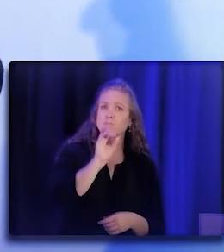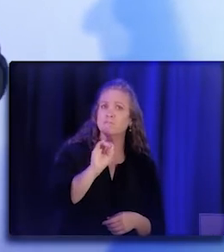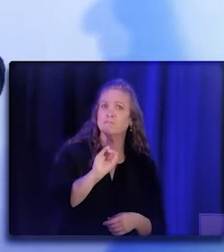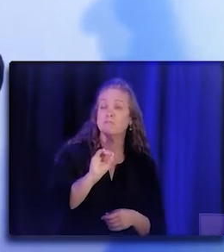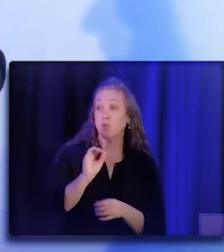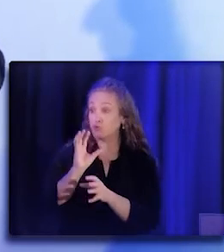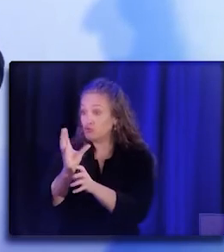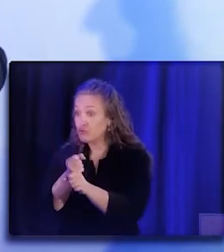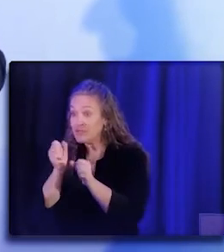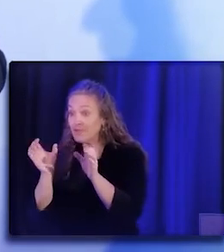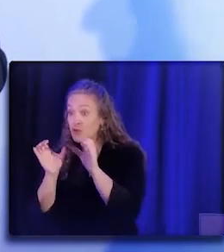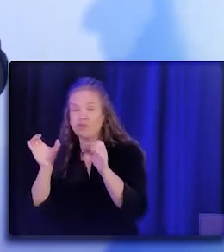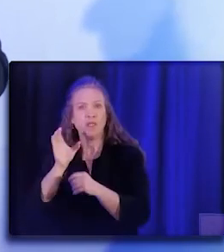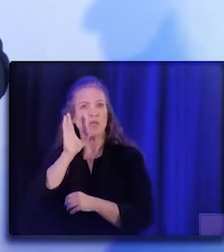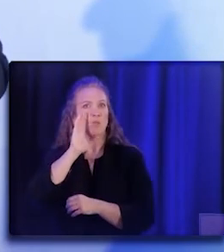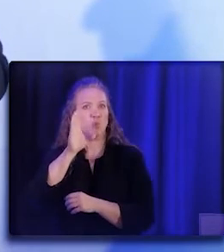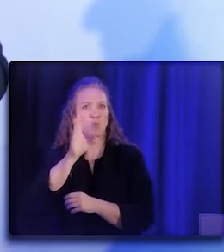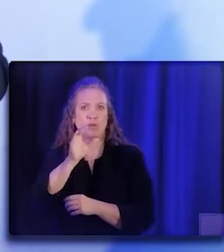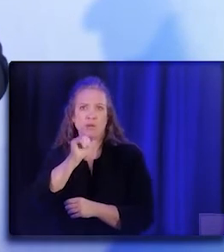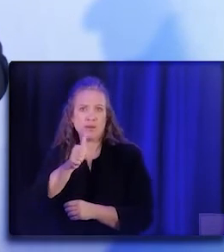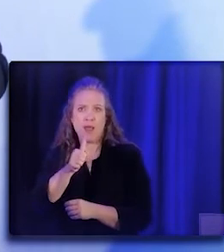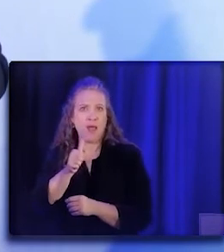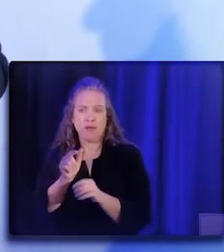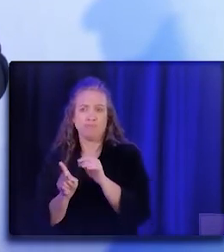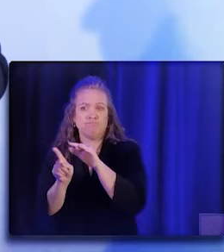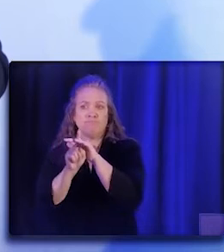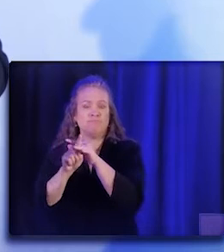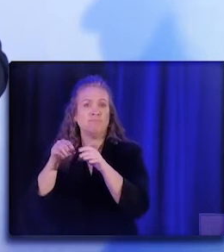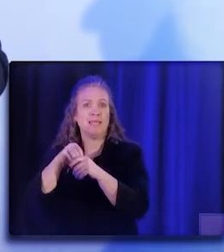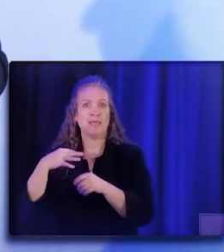that's not going to be a question on the application.